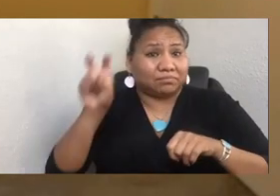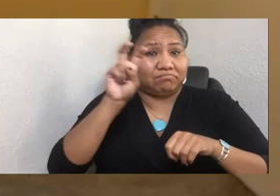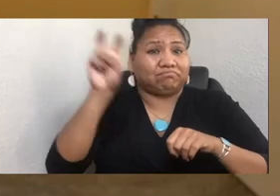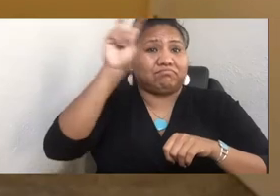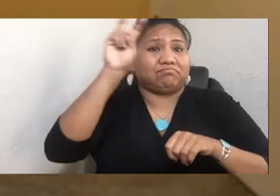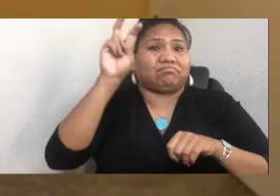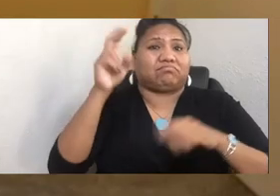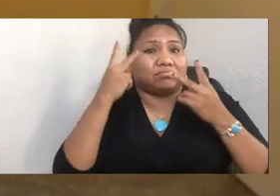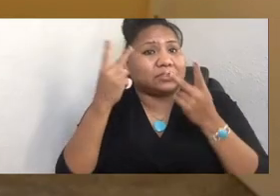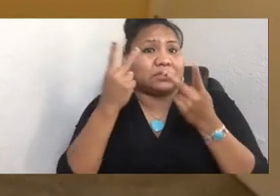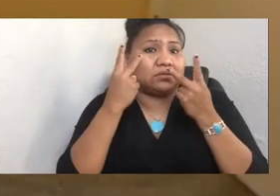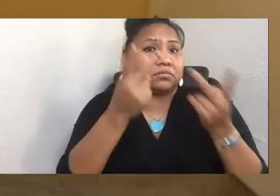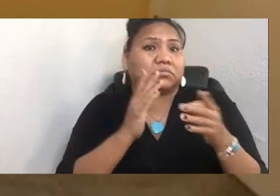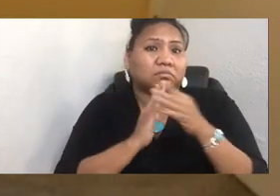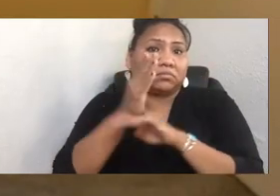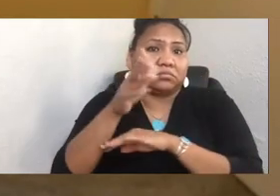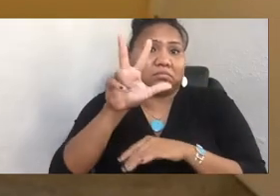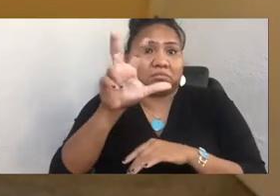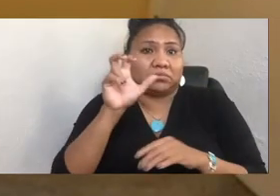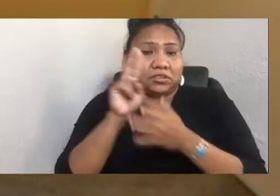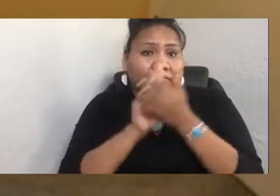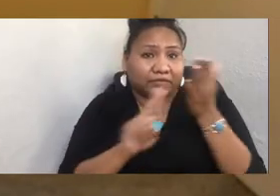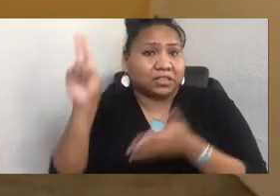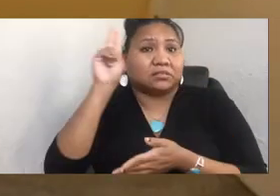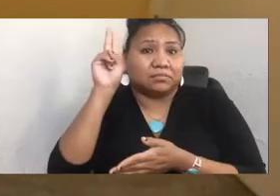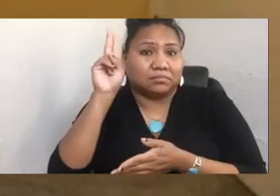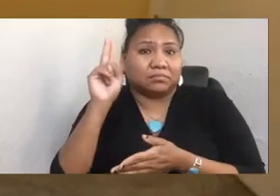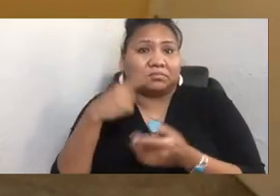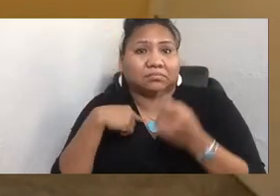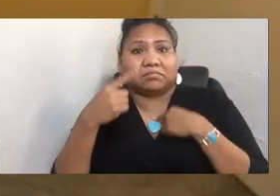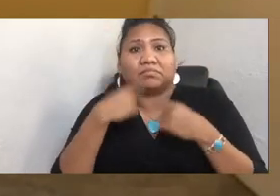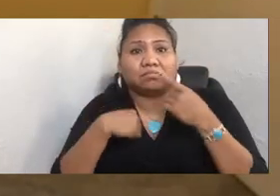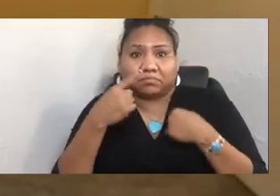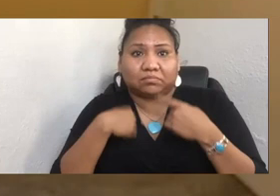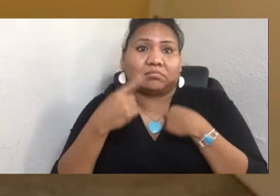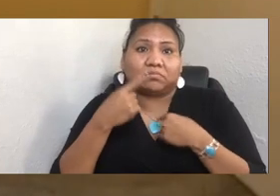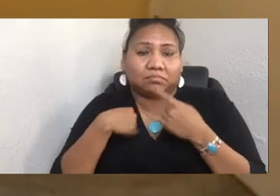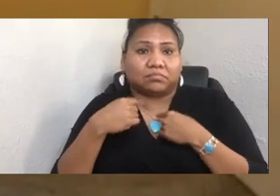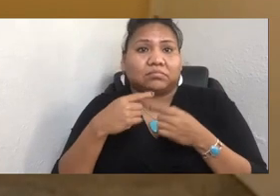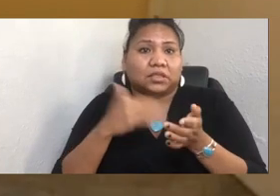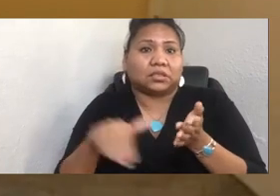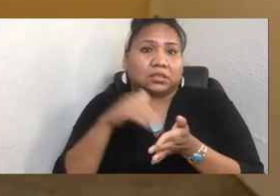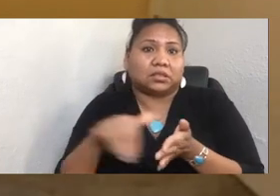have found and been told over and over and over again by students in higher education that they feel very unsafe.